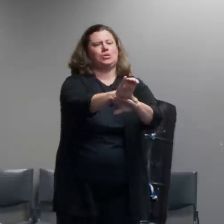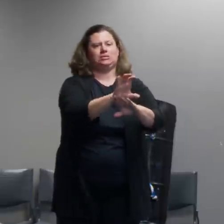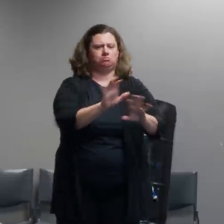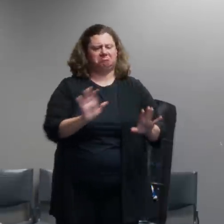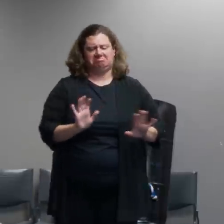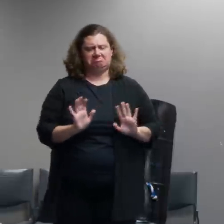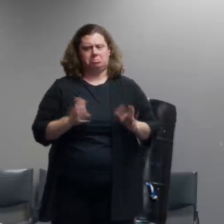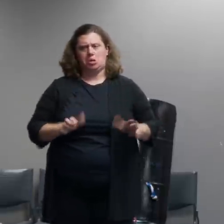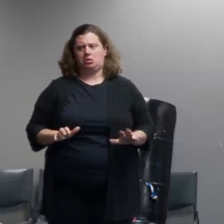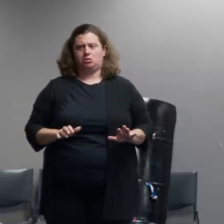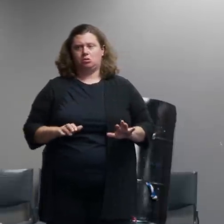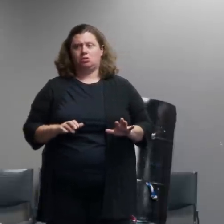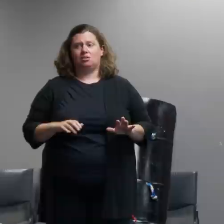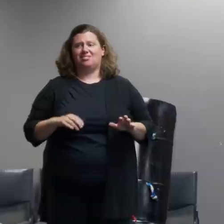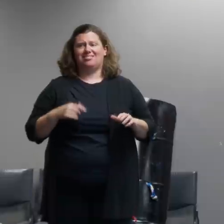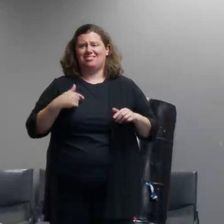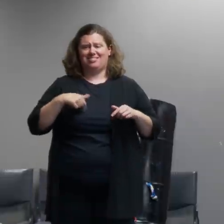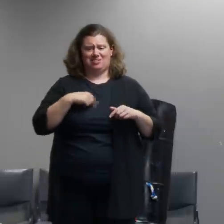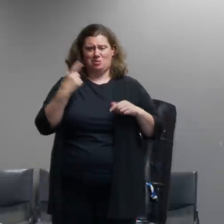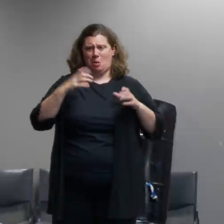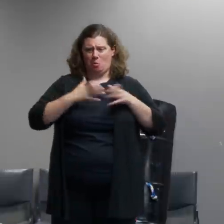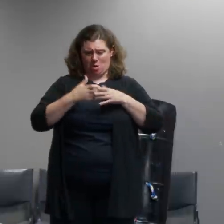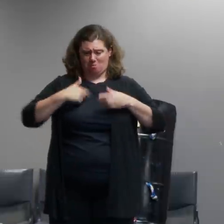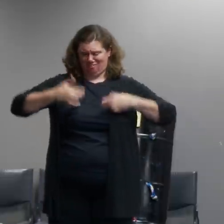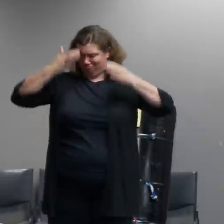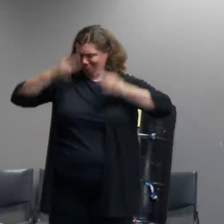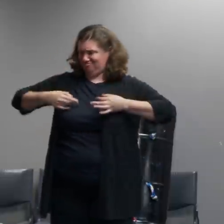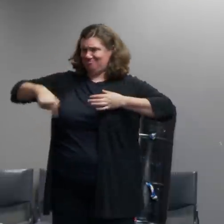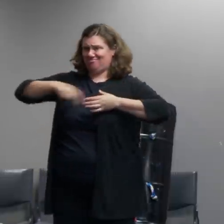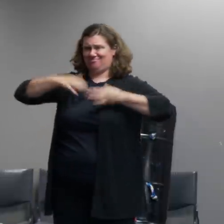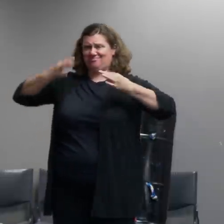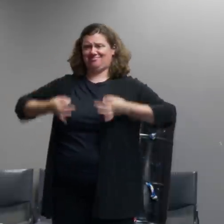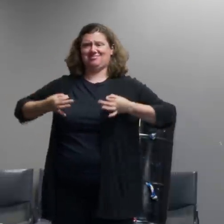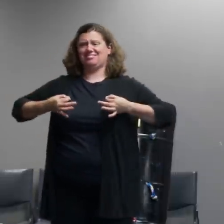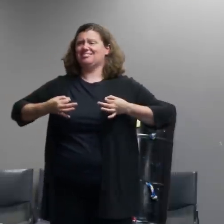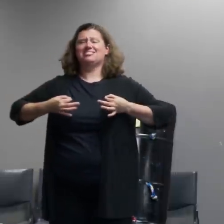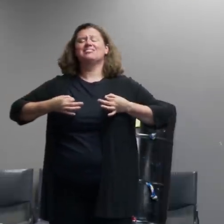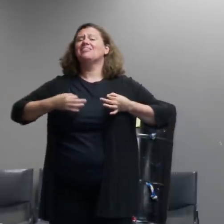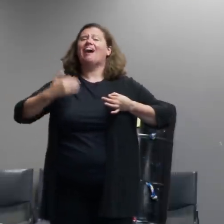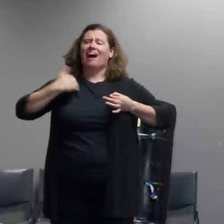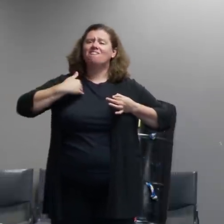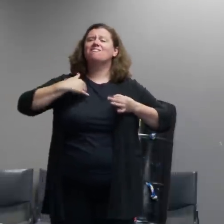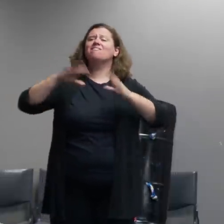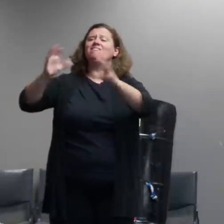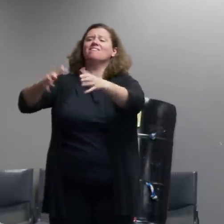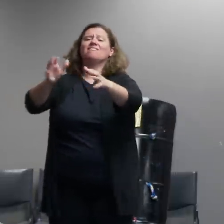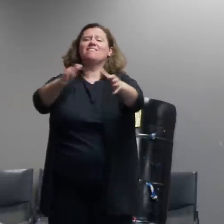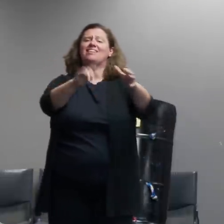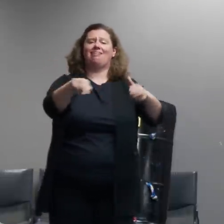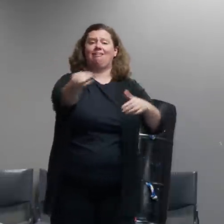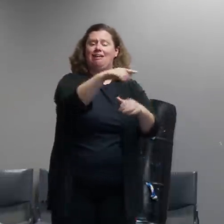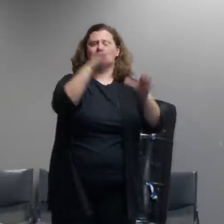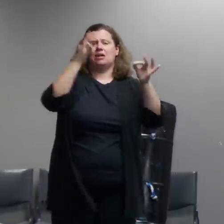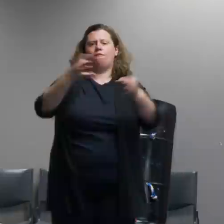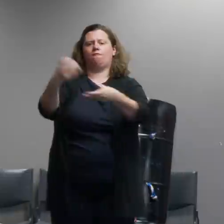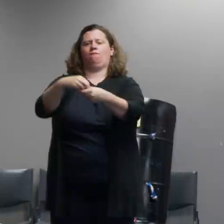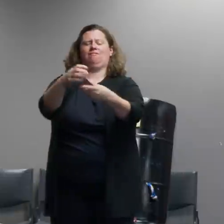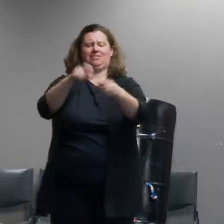makers in these situations there's a whole other set of decision makers out there and so what we would ask of them is that